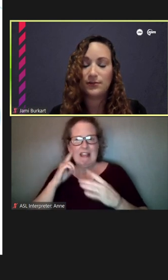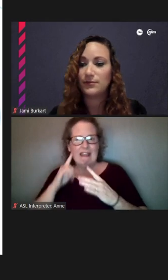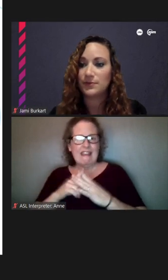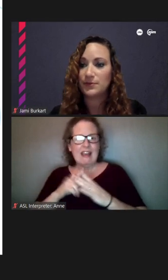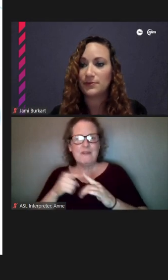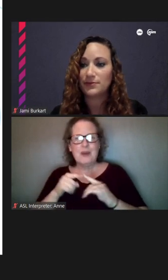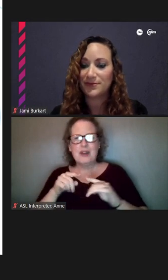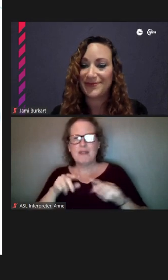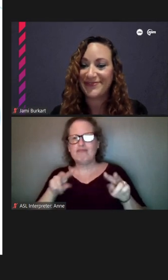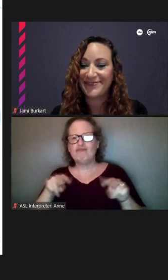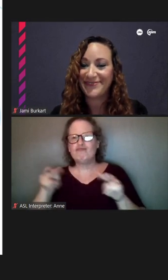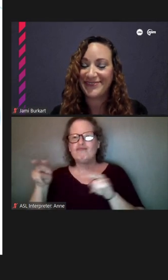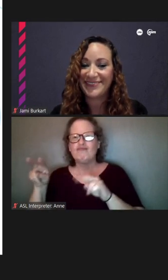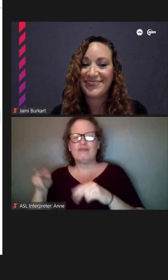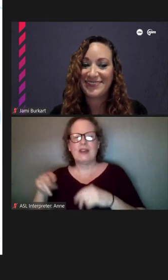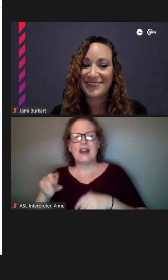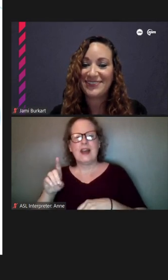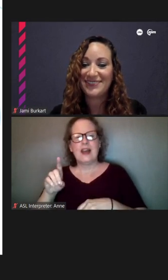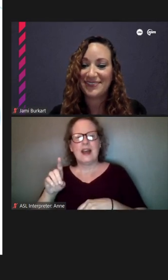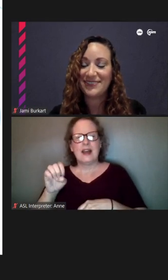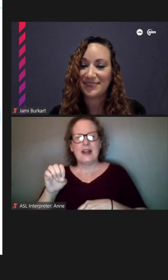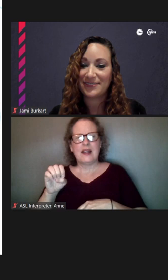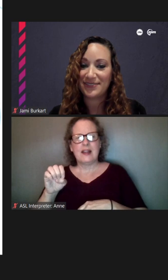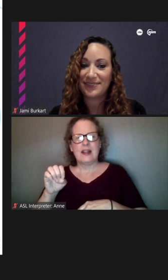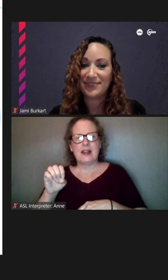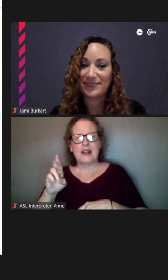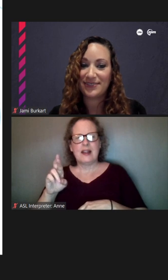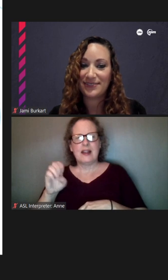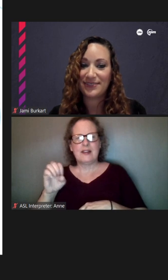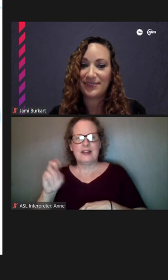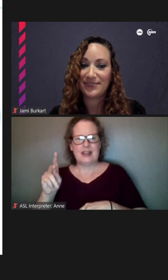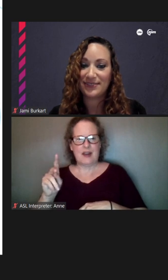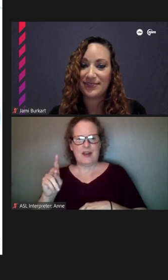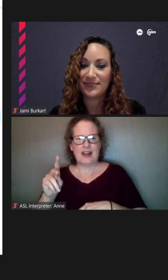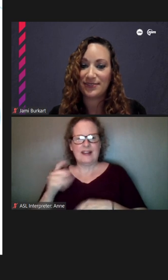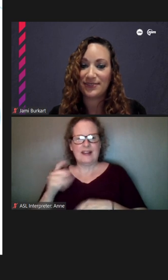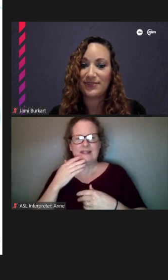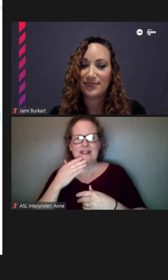Thank you. You know, one of the things that I really noticed when you dump out onto